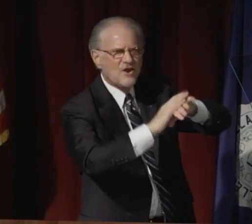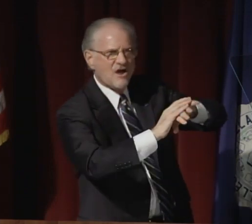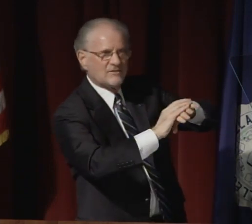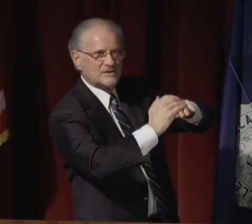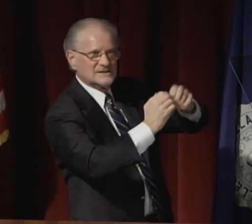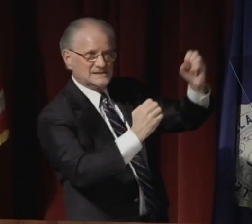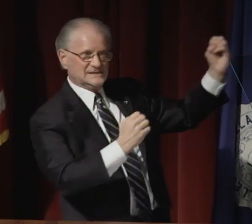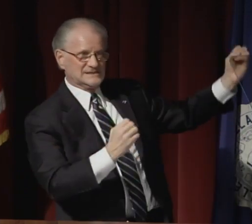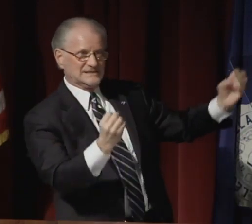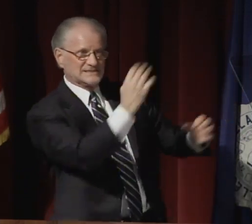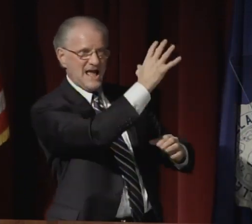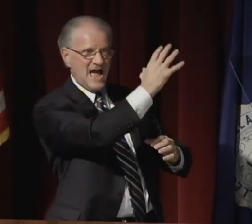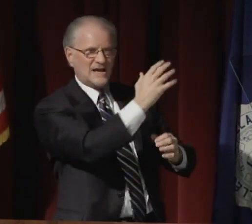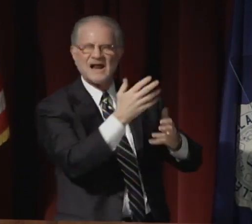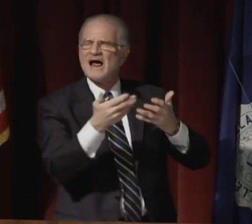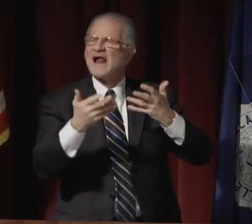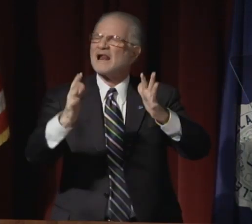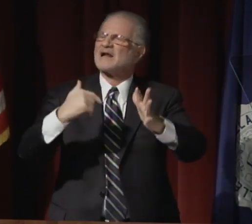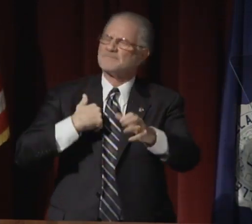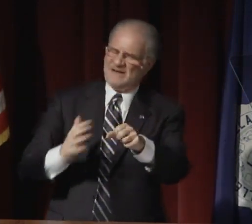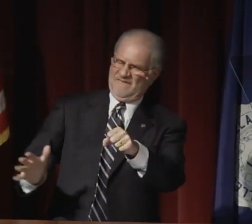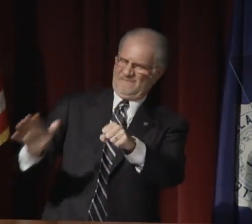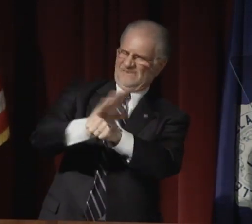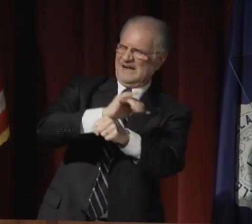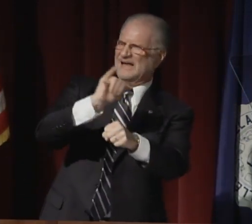You may have noticed a blank line on the slide.